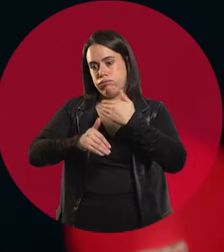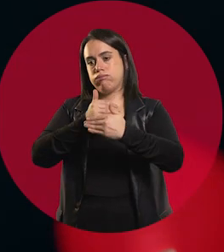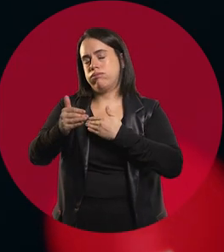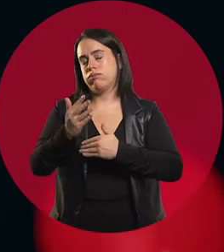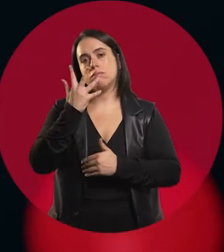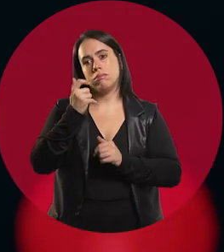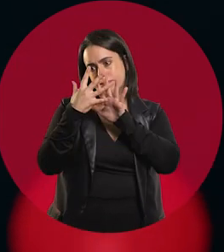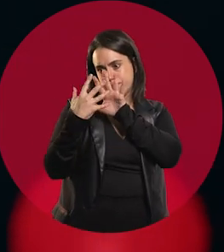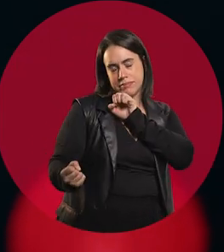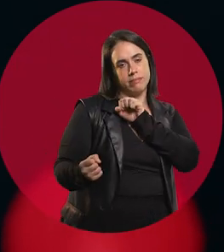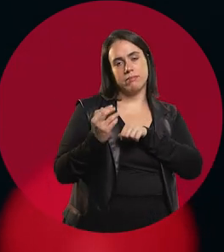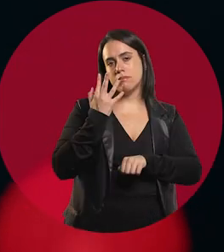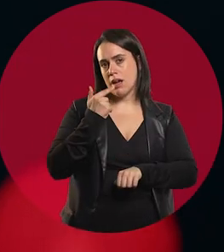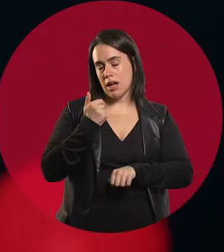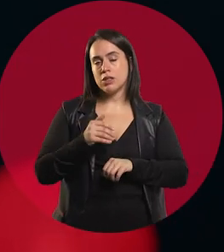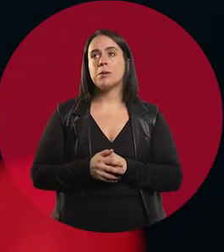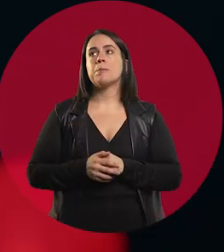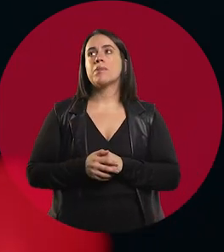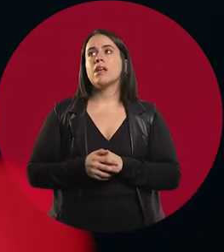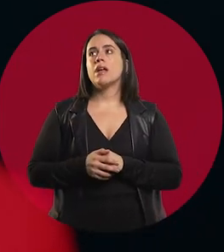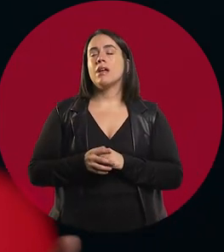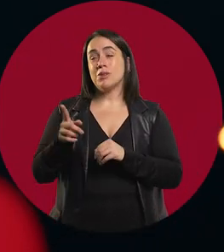And as to how